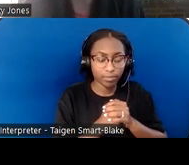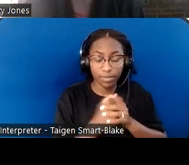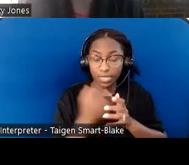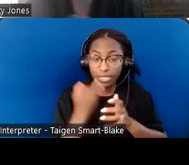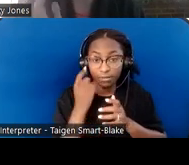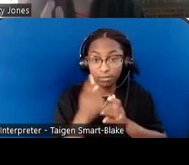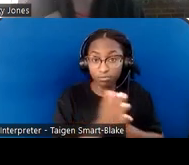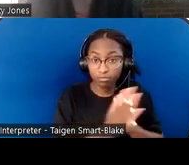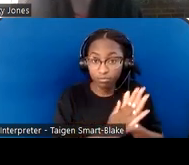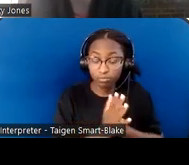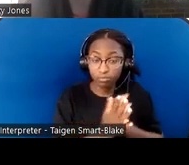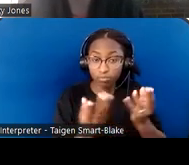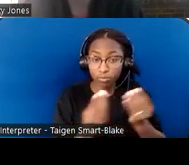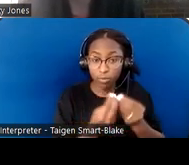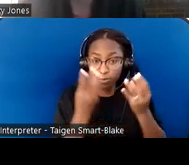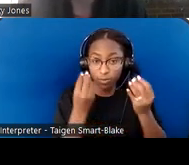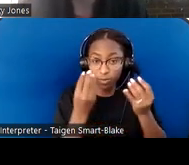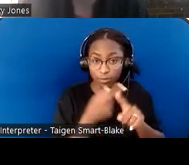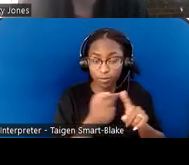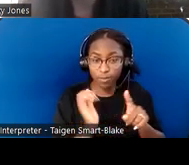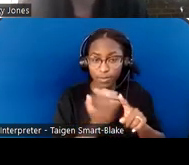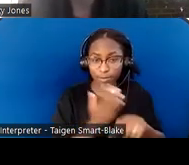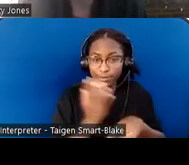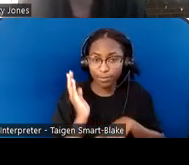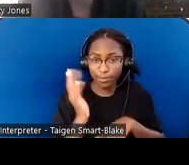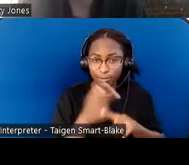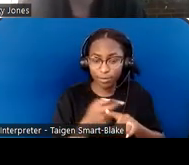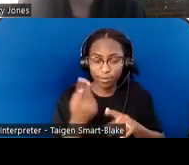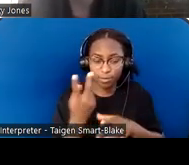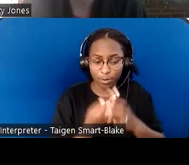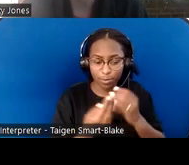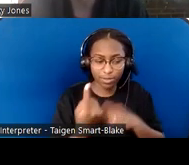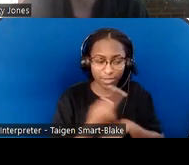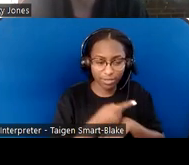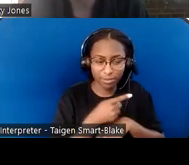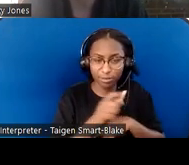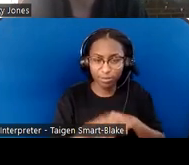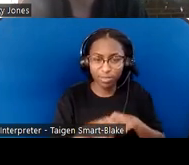This is a great website that you can access as well for a lot of the information they were sharing with us,